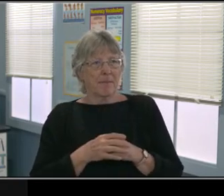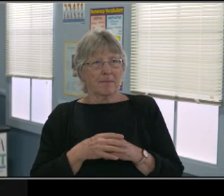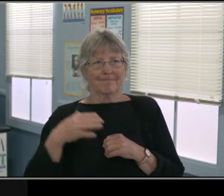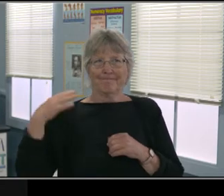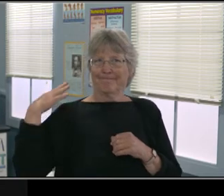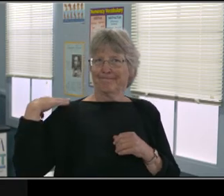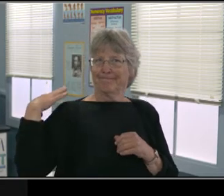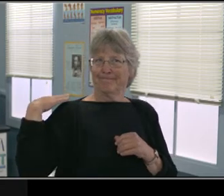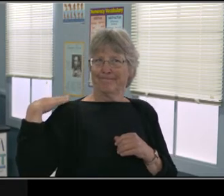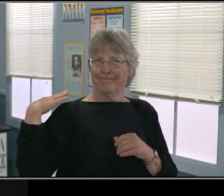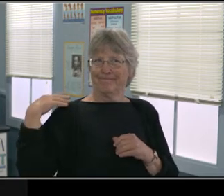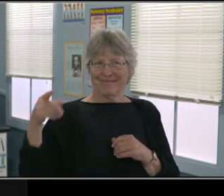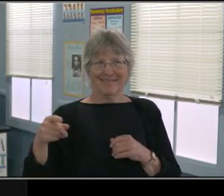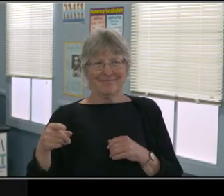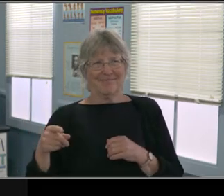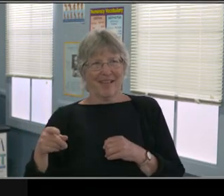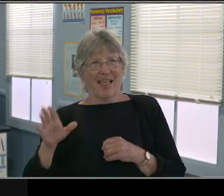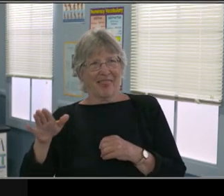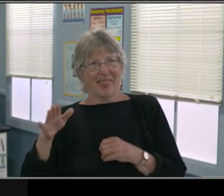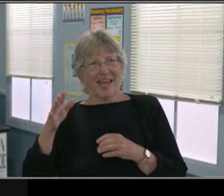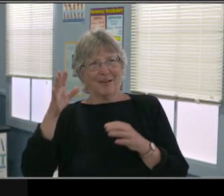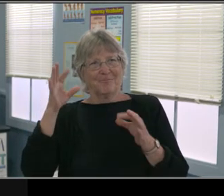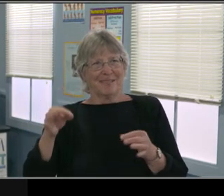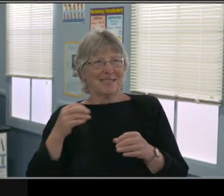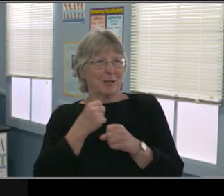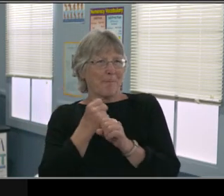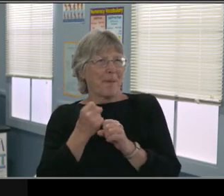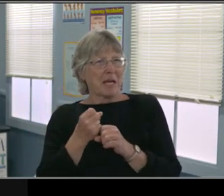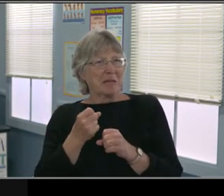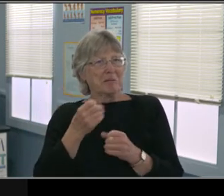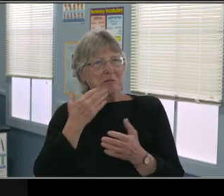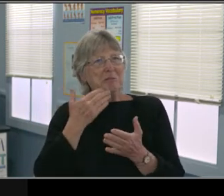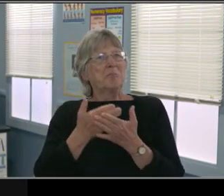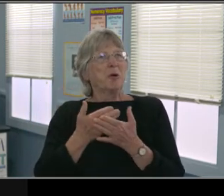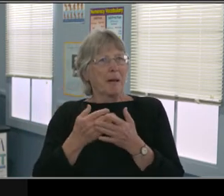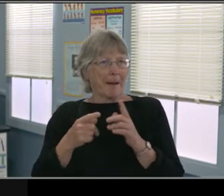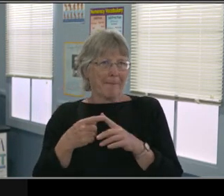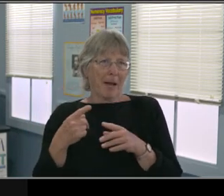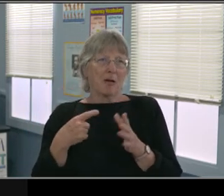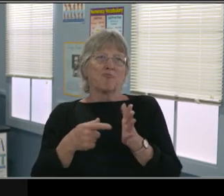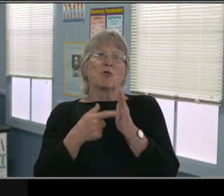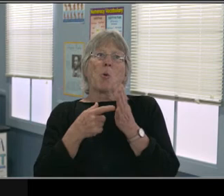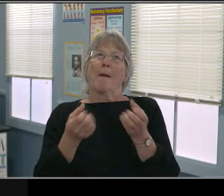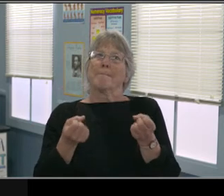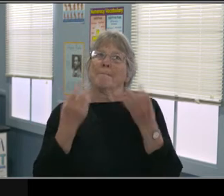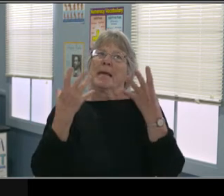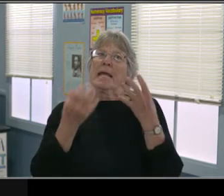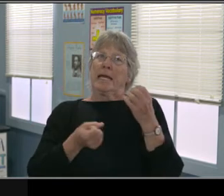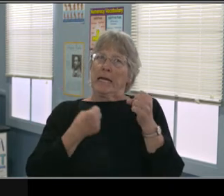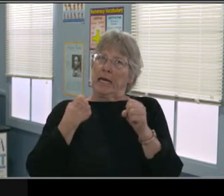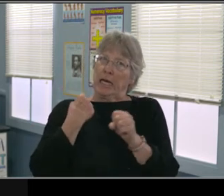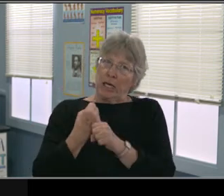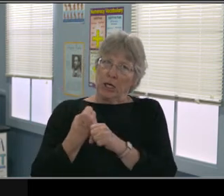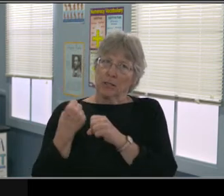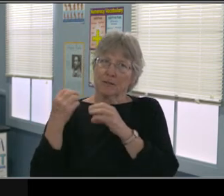Think about the consequences. If you feel like you need to use a negative consequence, think about it.